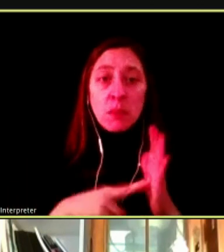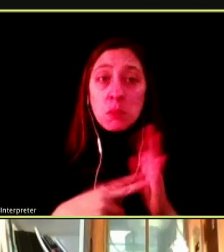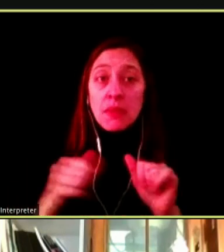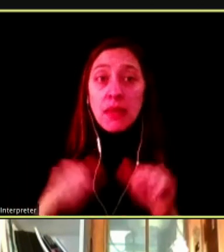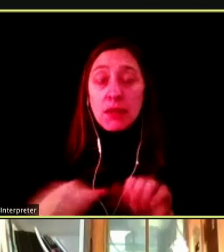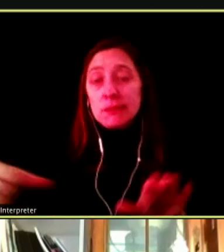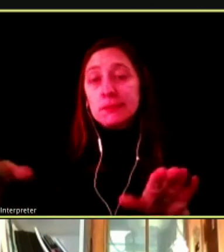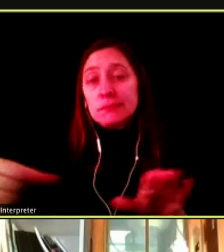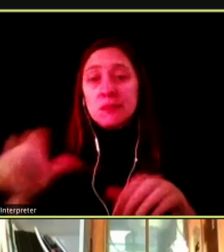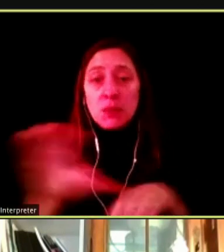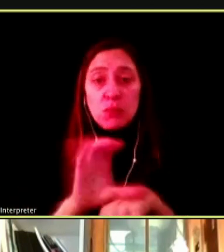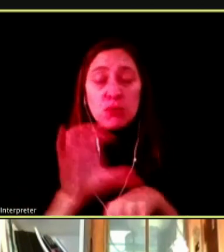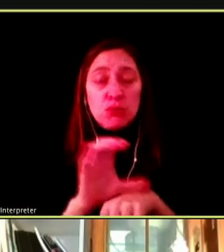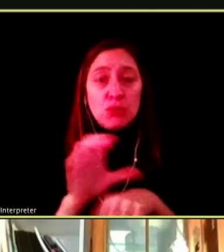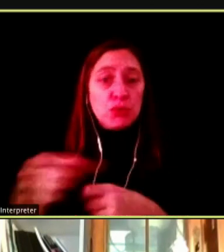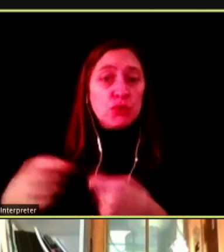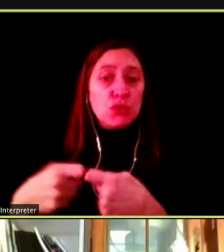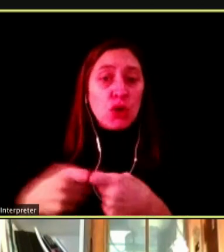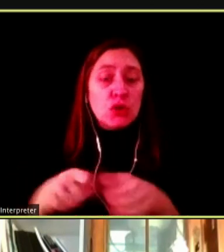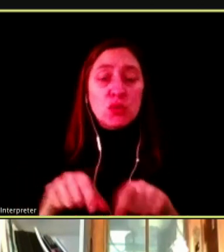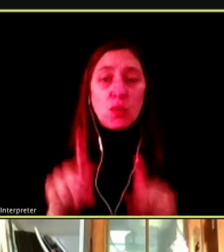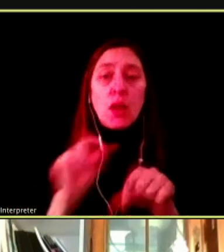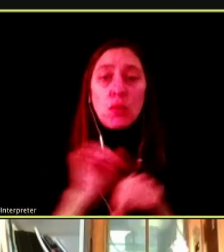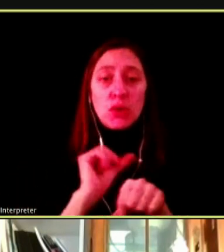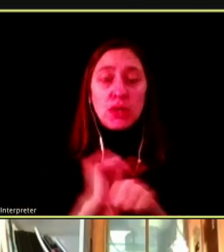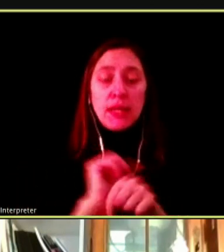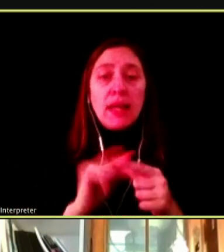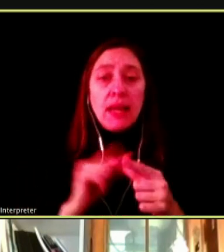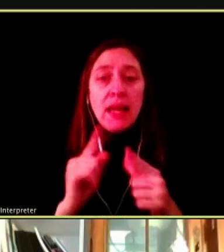PLUG IT INTO THEIR COMPUTER THE CHARGE IT UP AND THEN GO VAPE IN THE BATHROOM OR OTHER